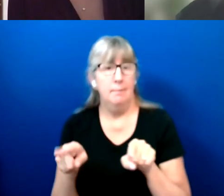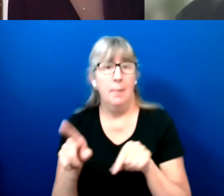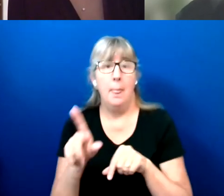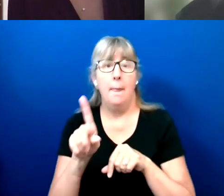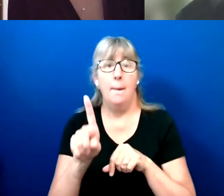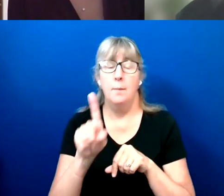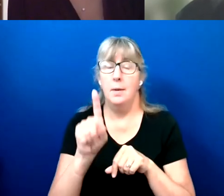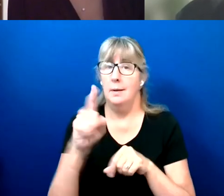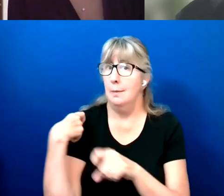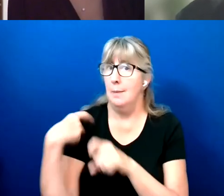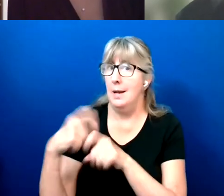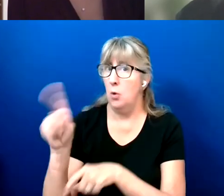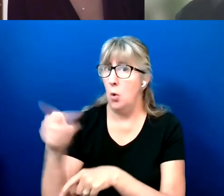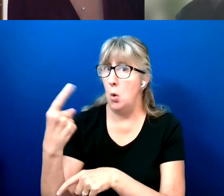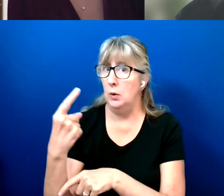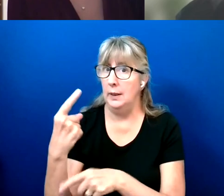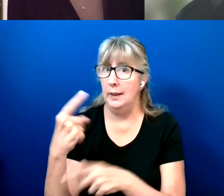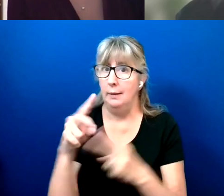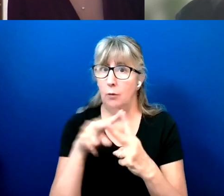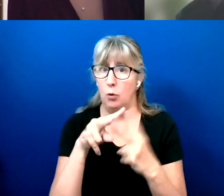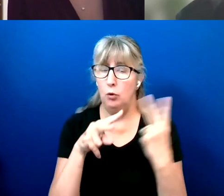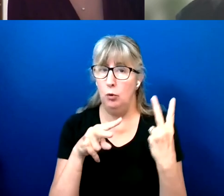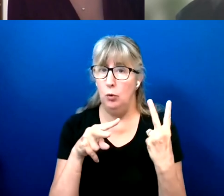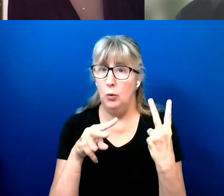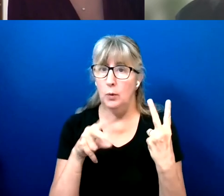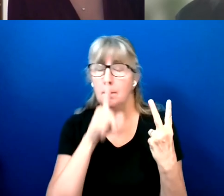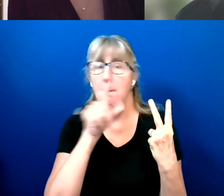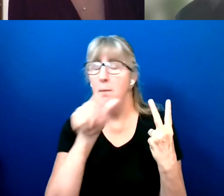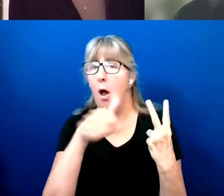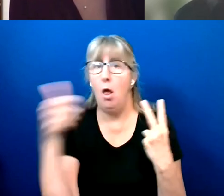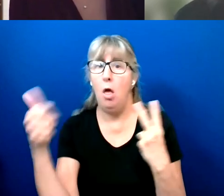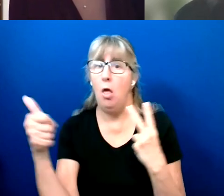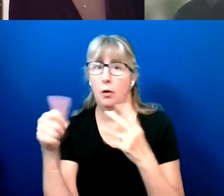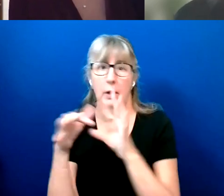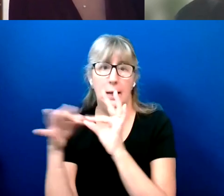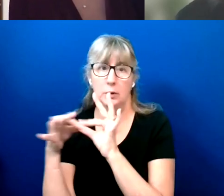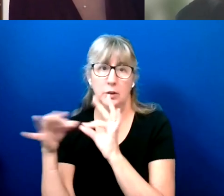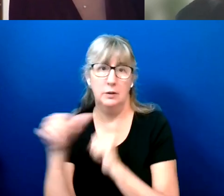And onerously, I haven't done the breakdown.